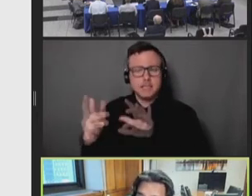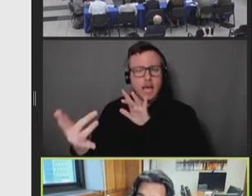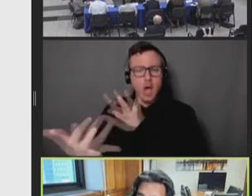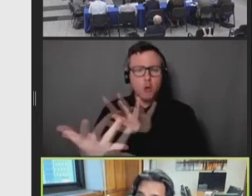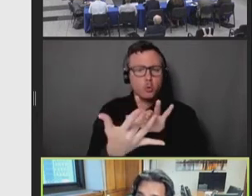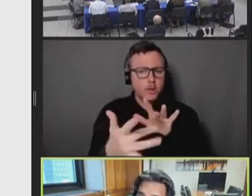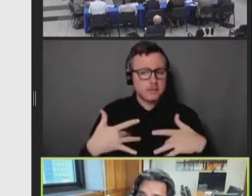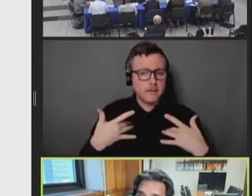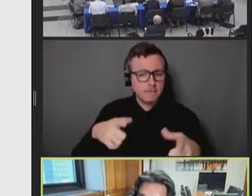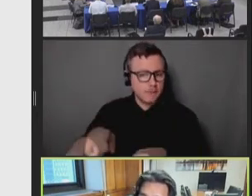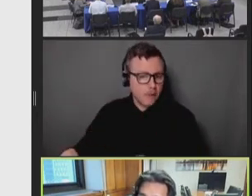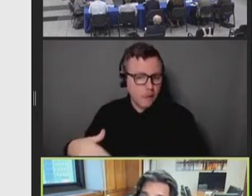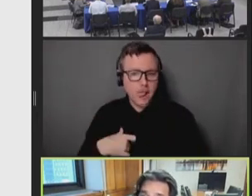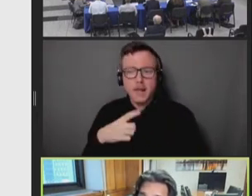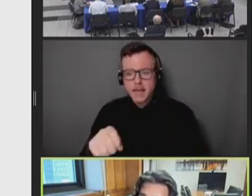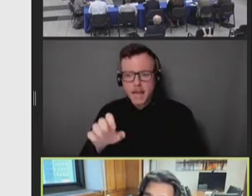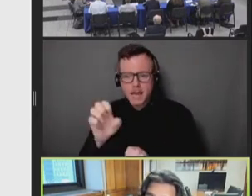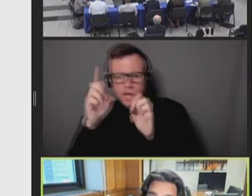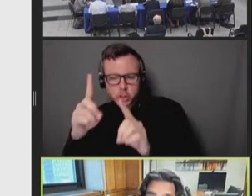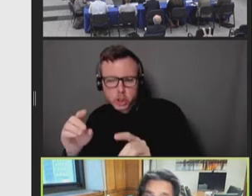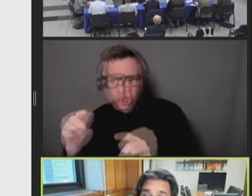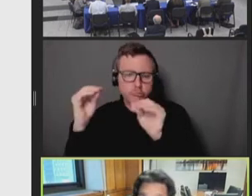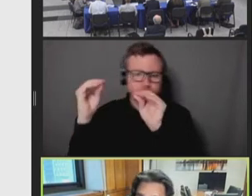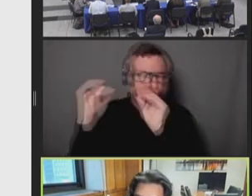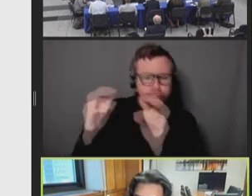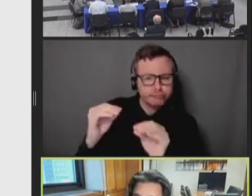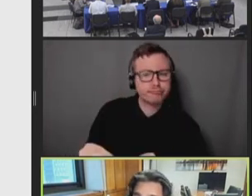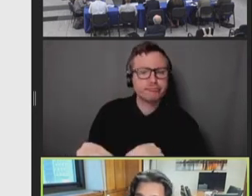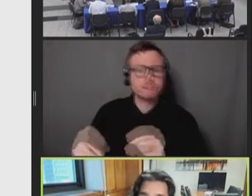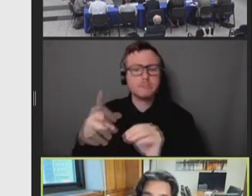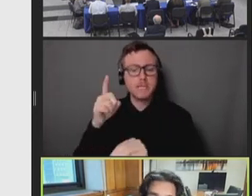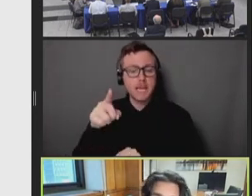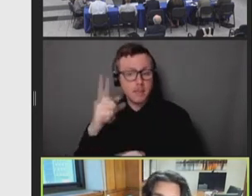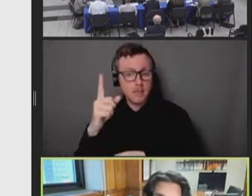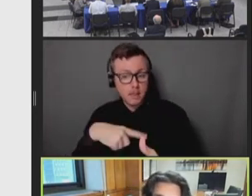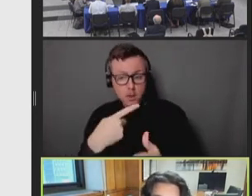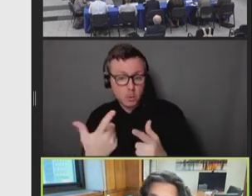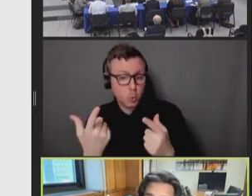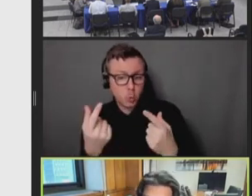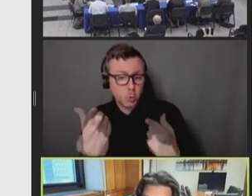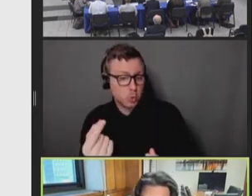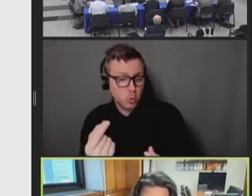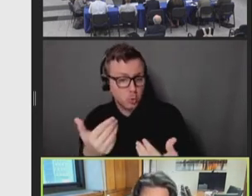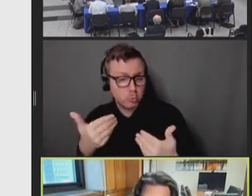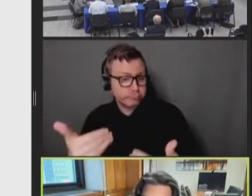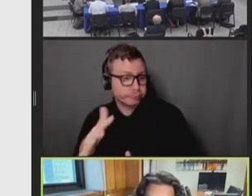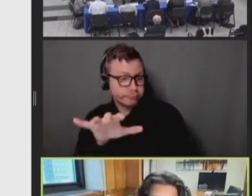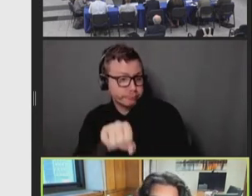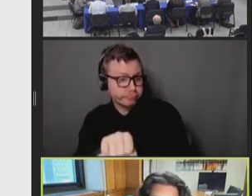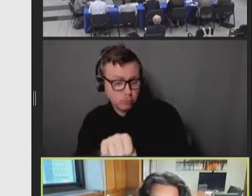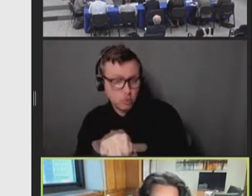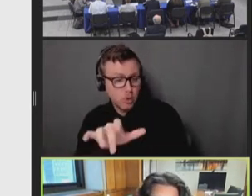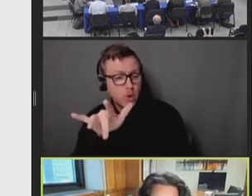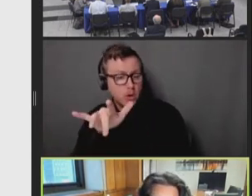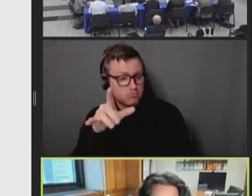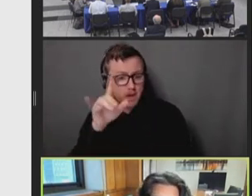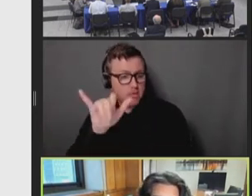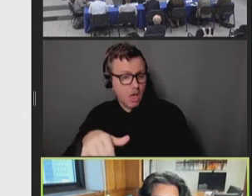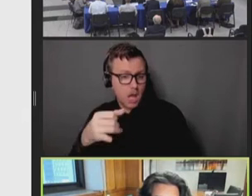people to do education and outreach, and then make an appointment on site has been extraordinarily helpful in reducing barriers to vaccination. Next slide.